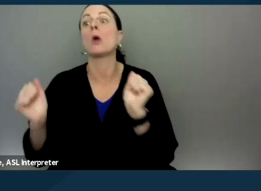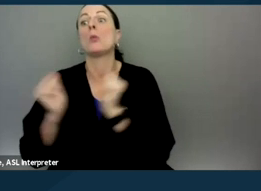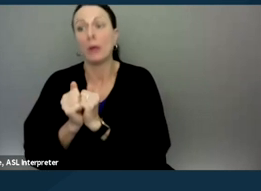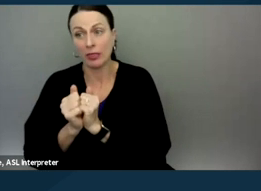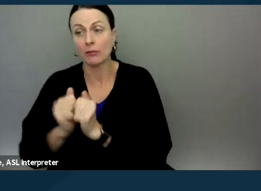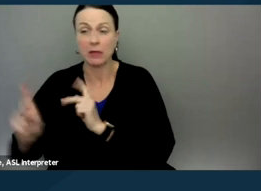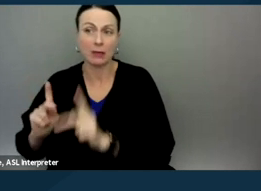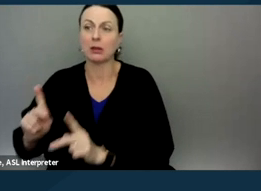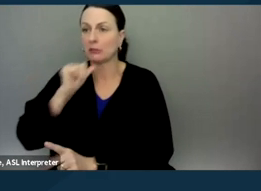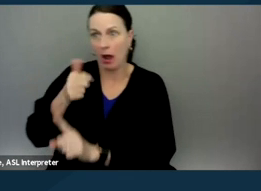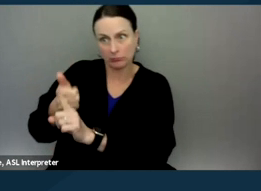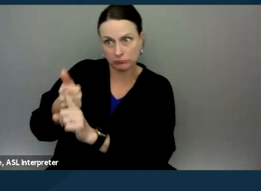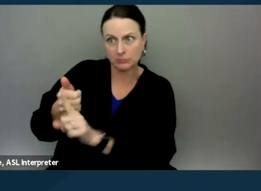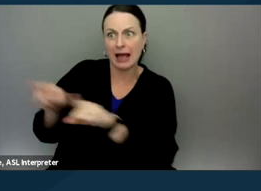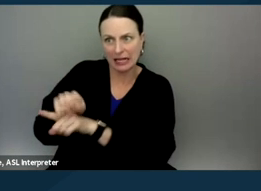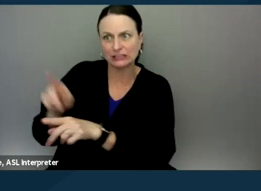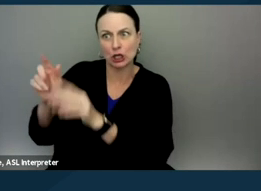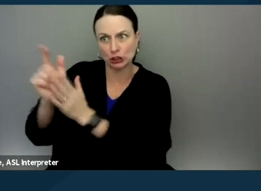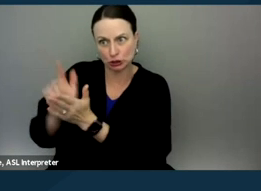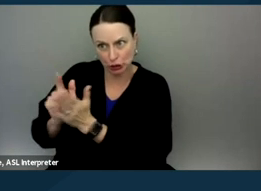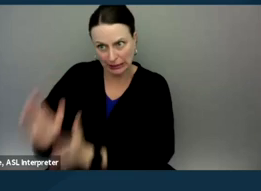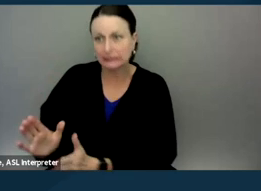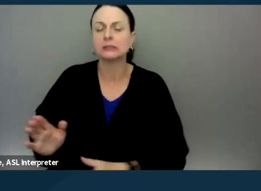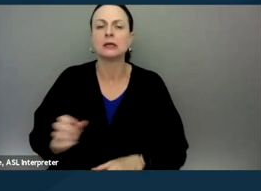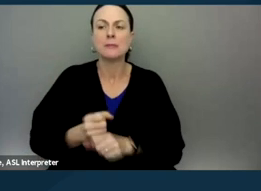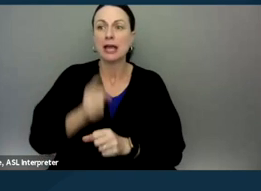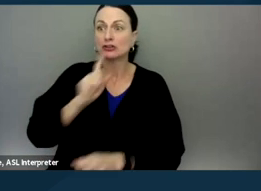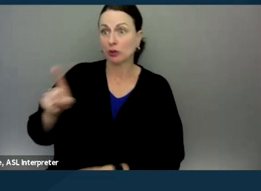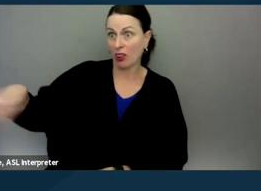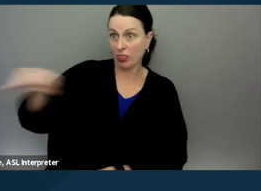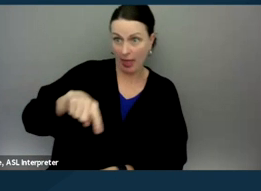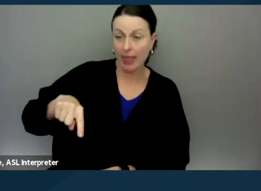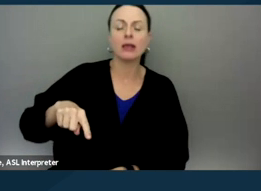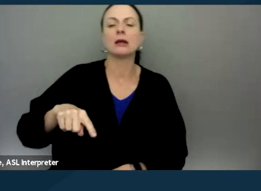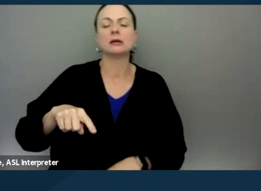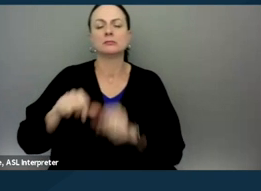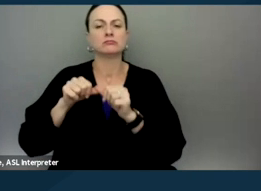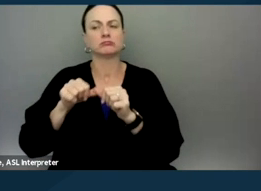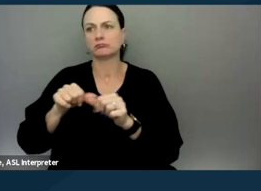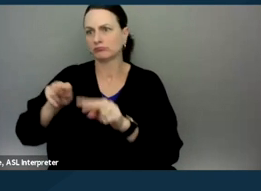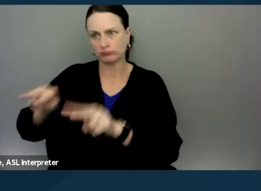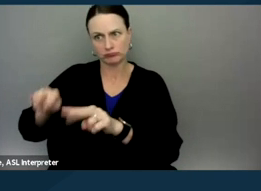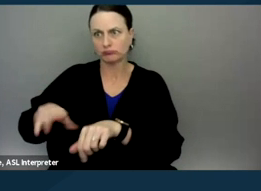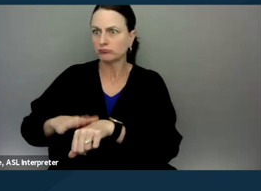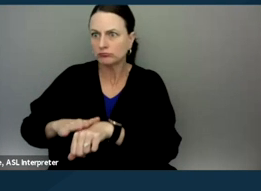it's important to ensure that they are, that you are constantly prompting non-attorneys to be,